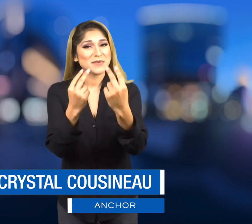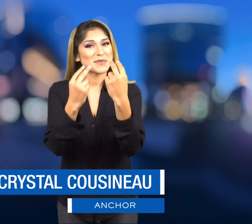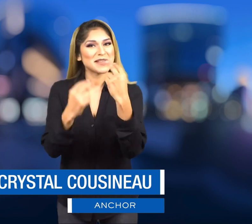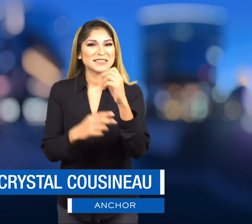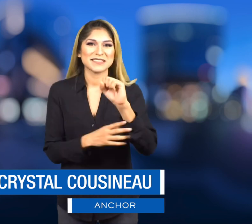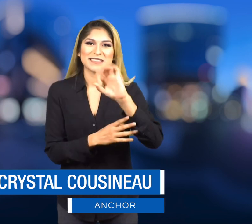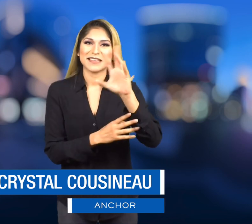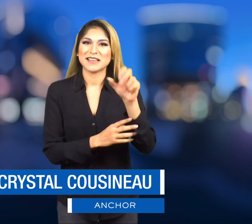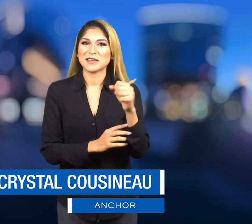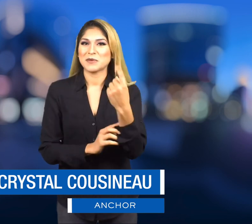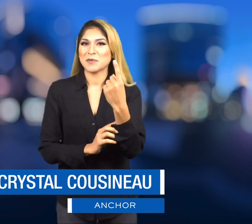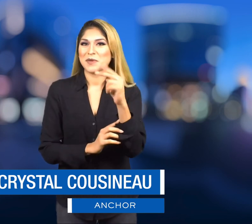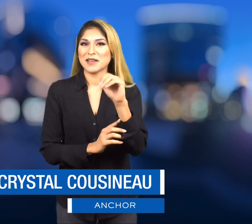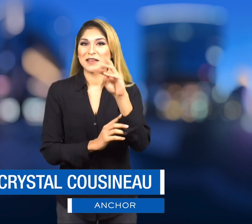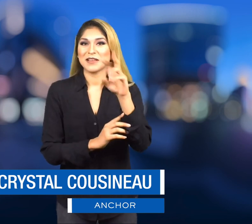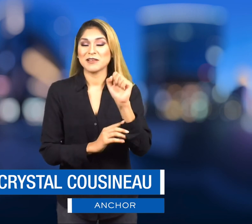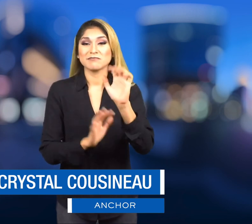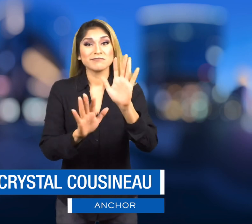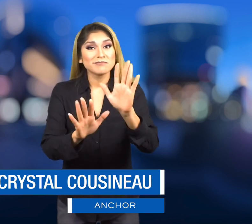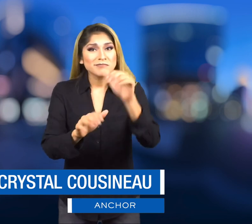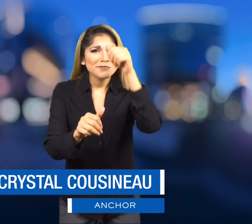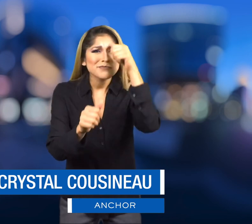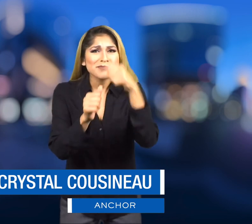Sign1News. Remember to "Like" us